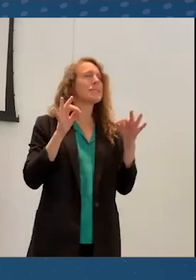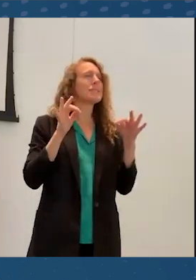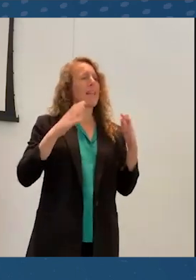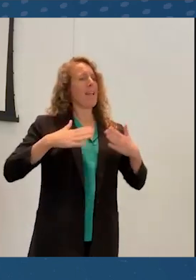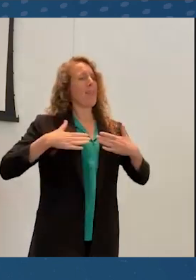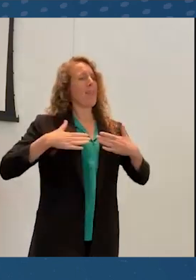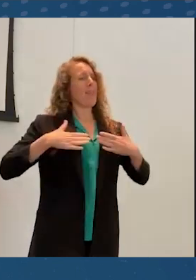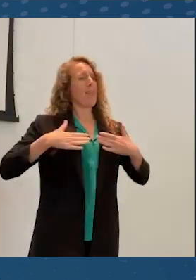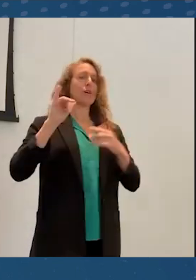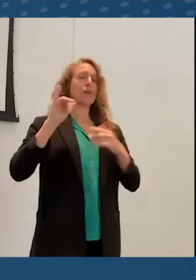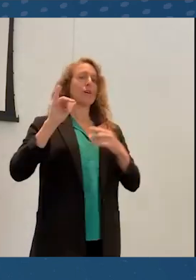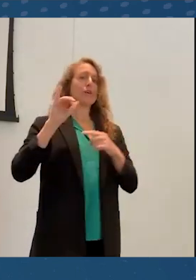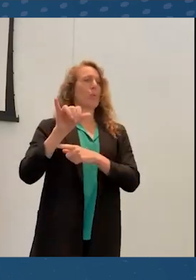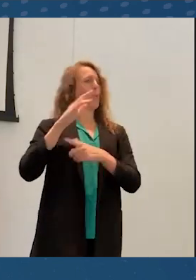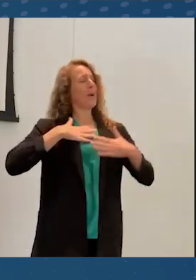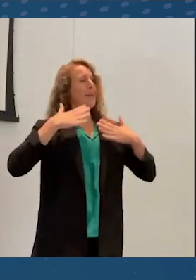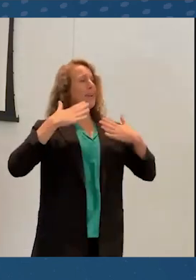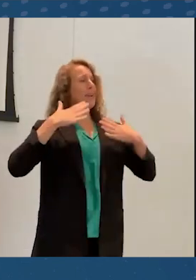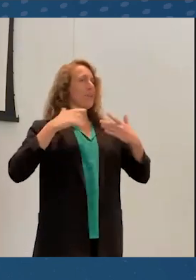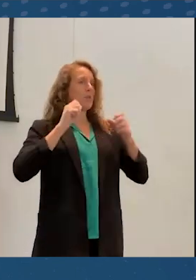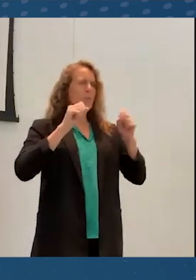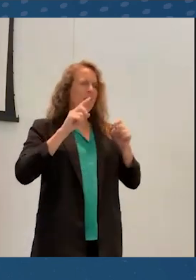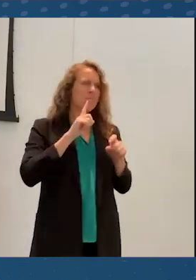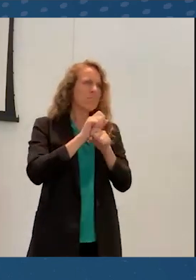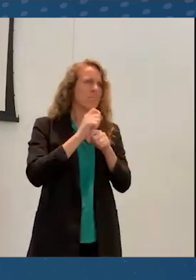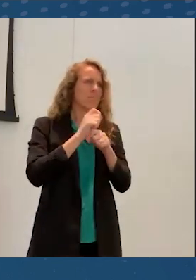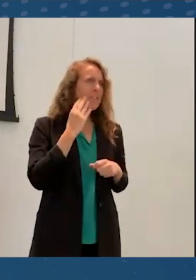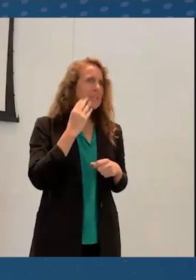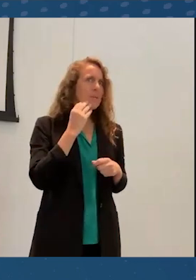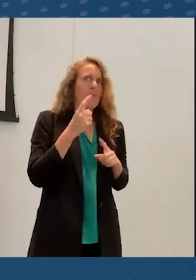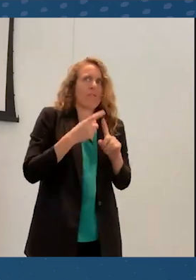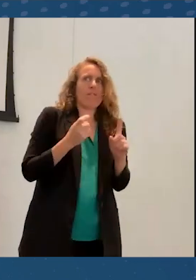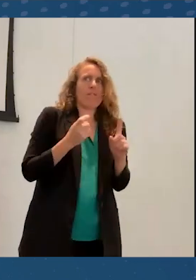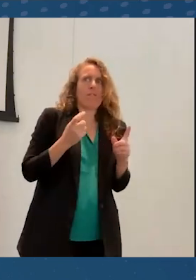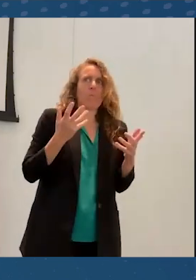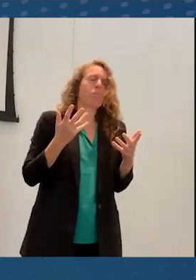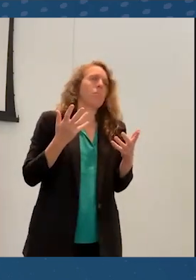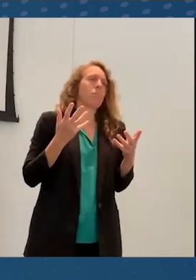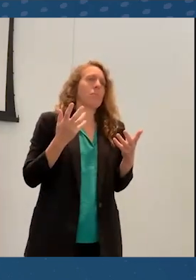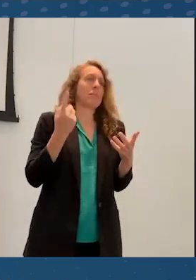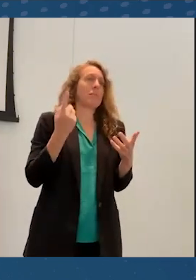can get from having an experience that is novel and is